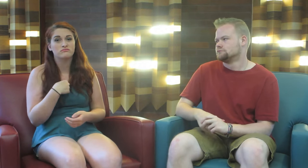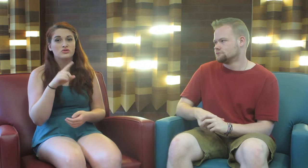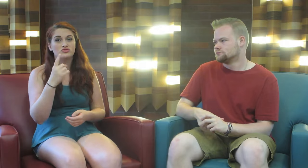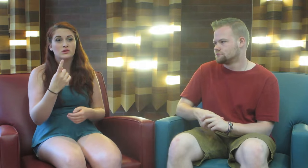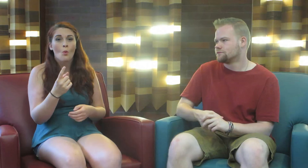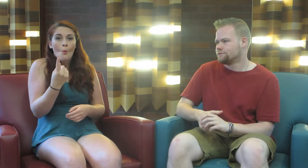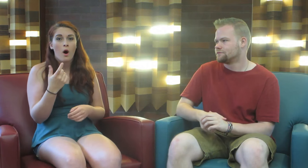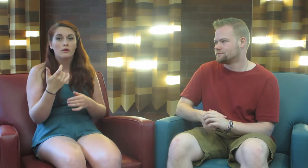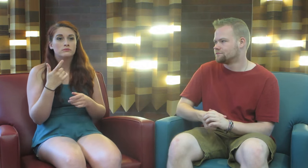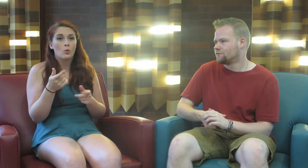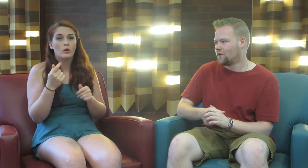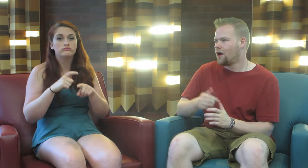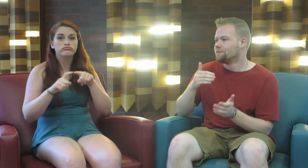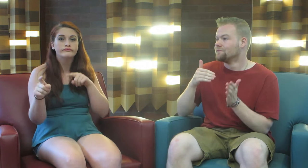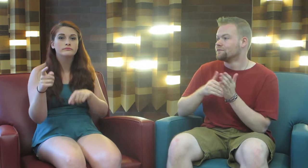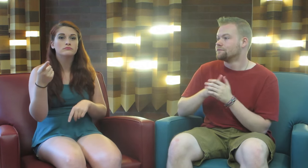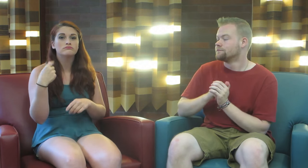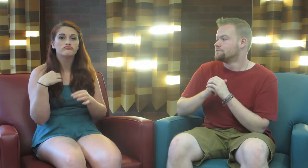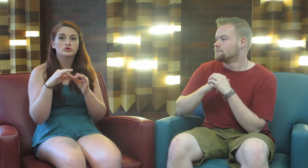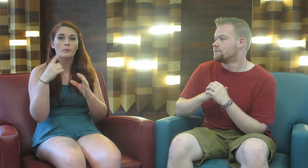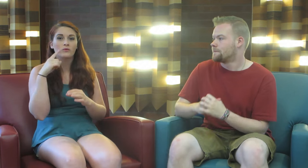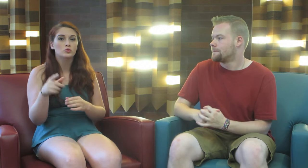Just one quick call, and they interpret for you.